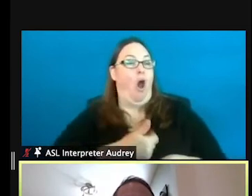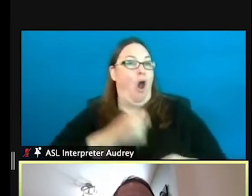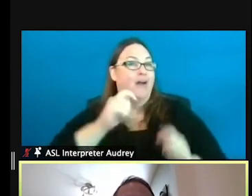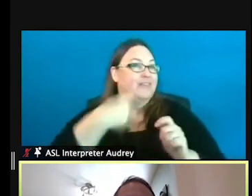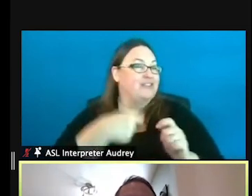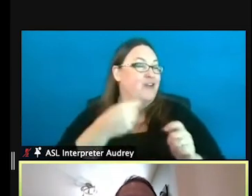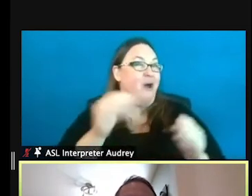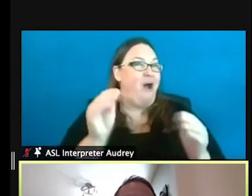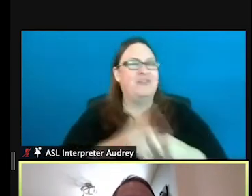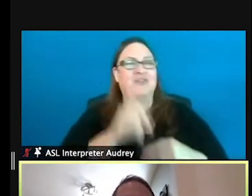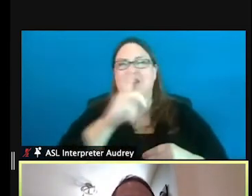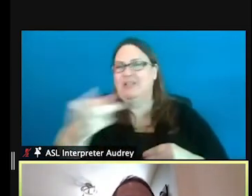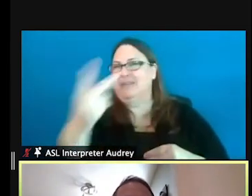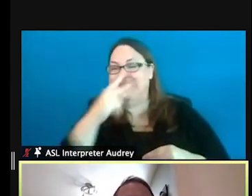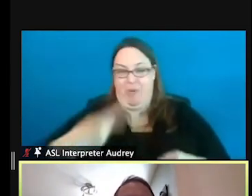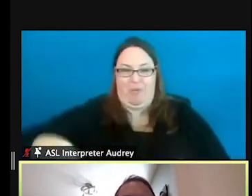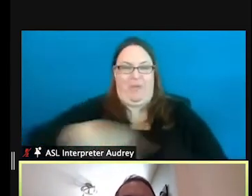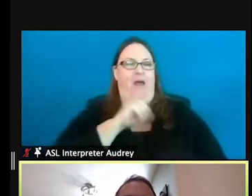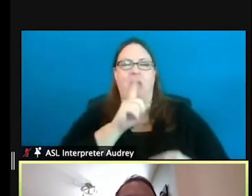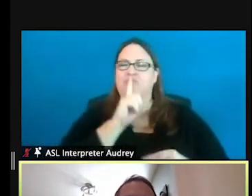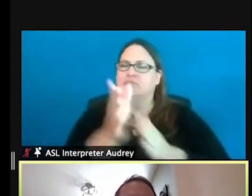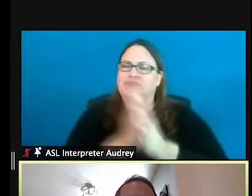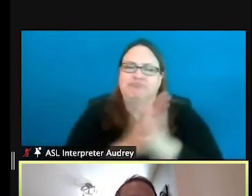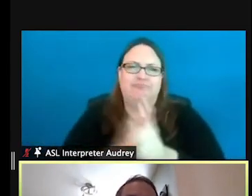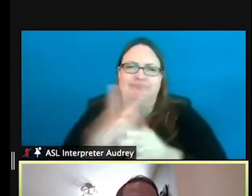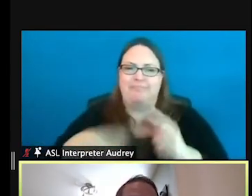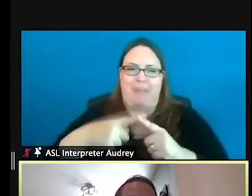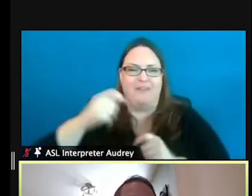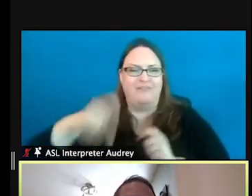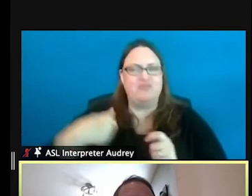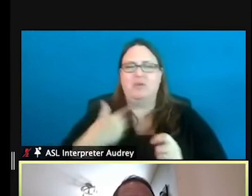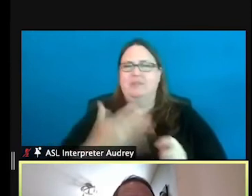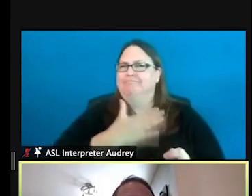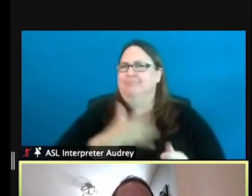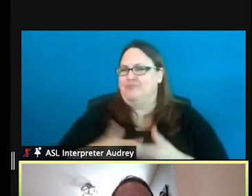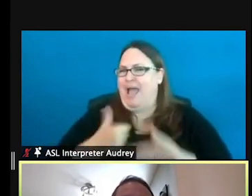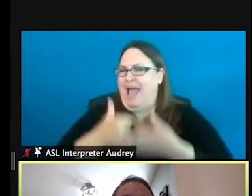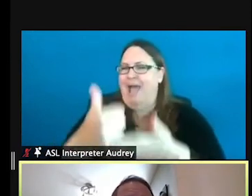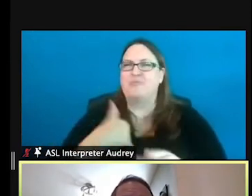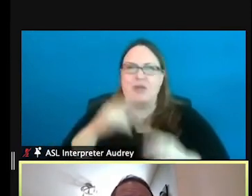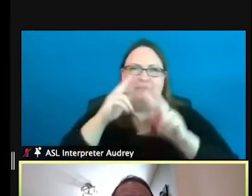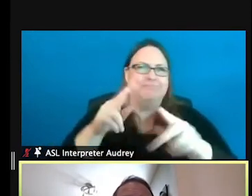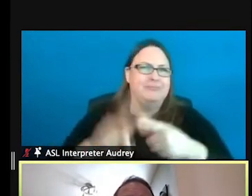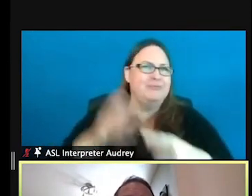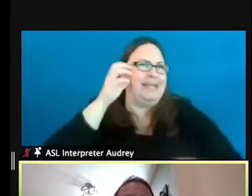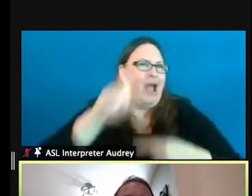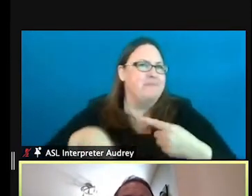And you know, we would gladly help anybody out and we actually look forward to those contacts, and then hearing how you do as well.